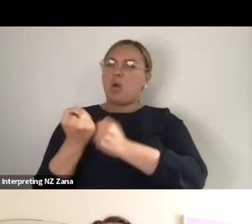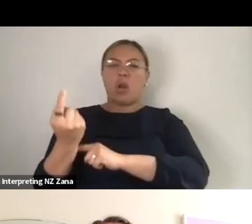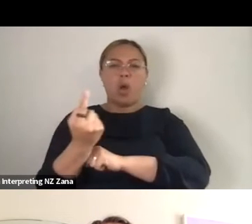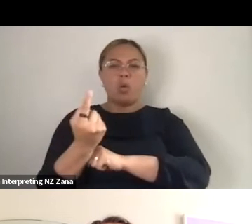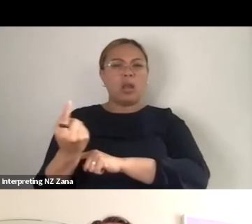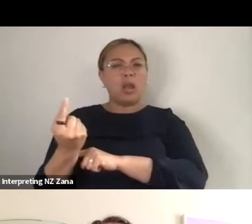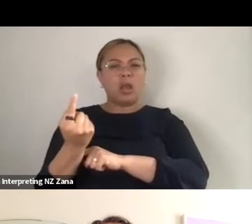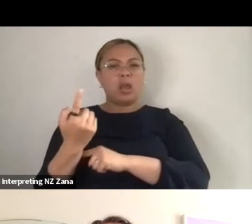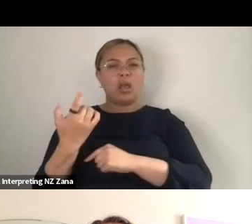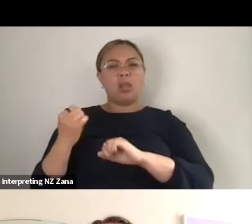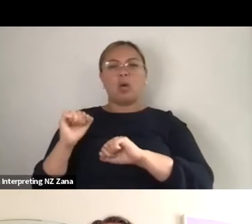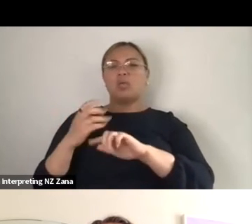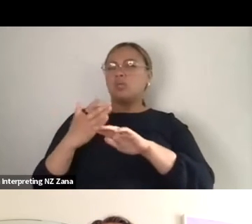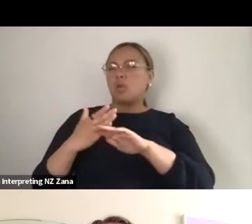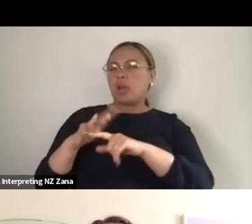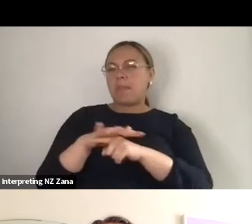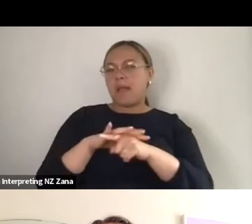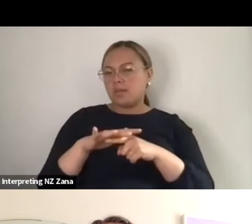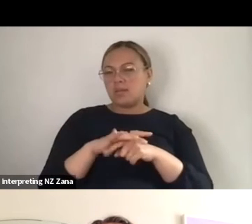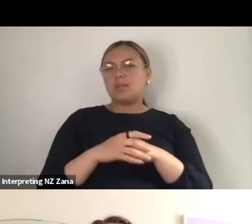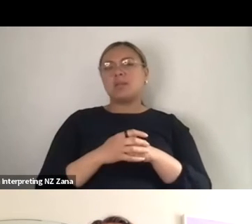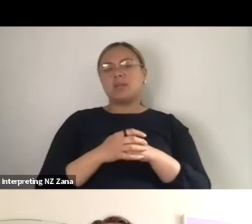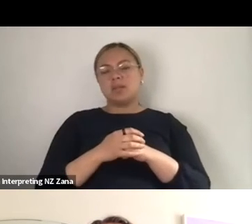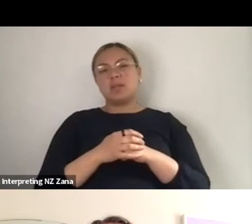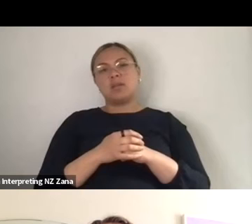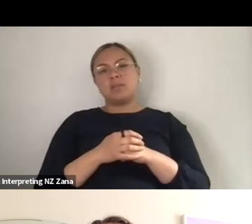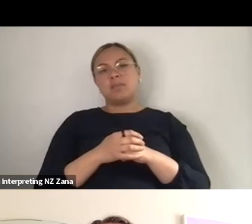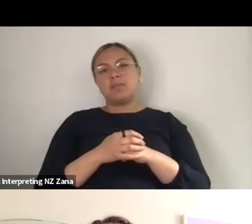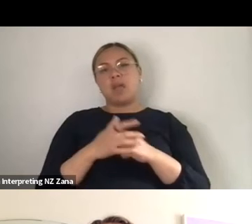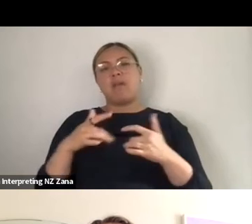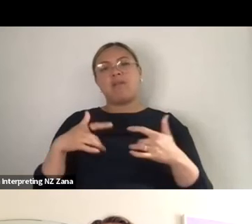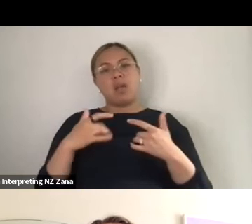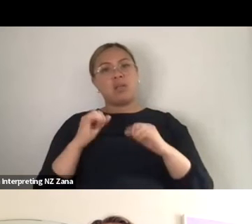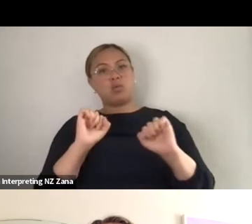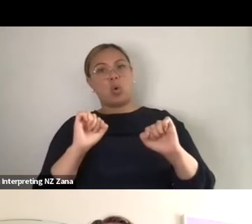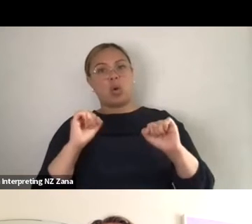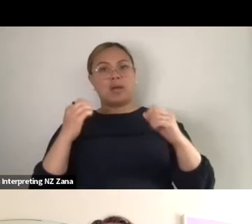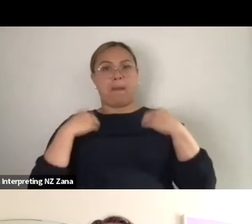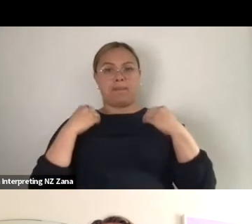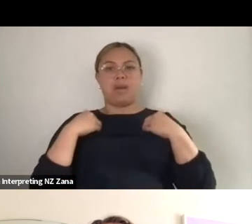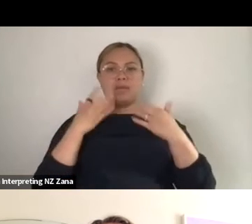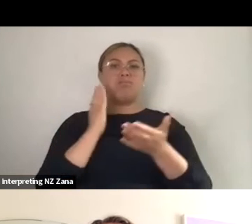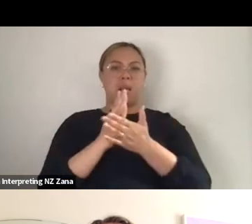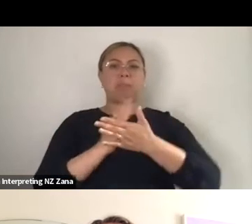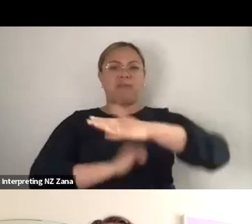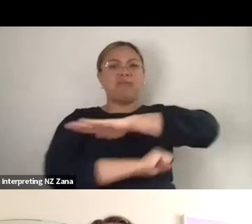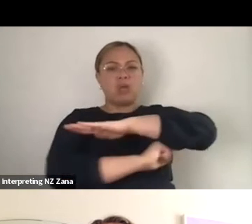which I feel like, I feel like is something that your company's really built on, is that